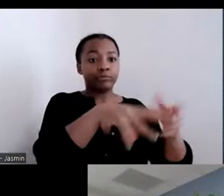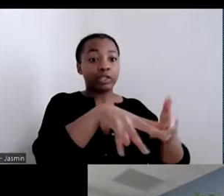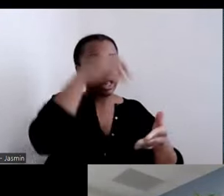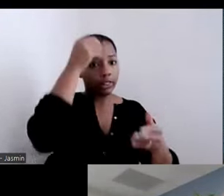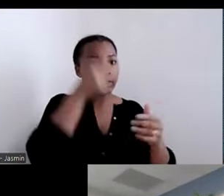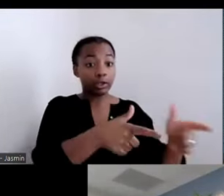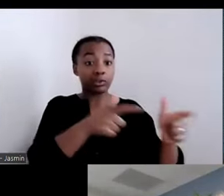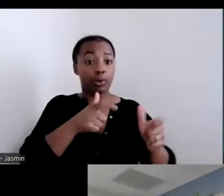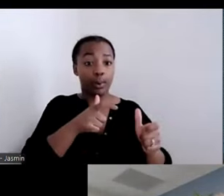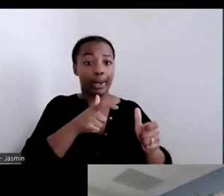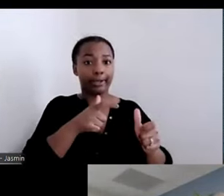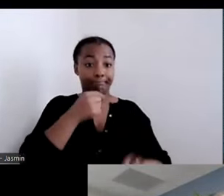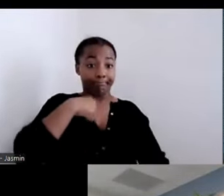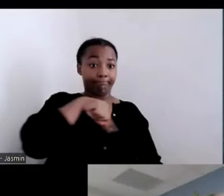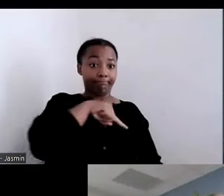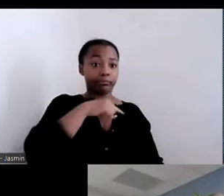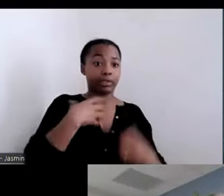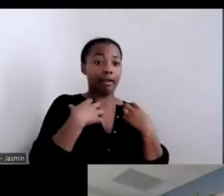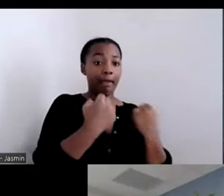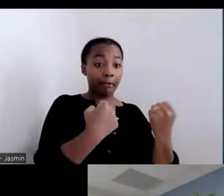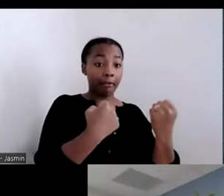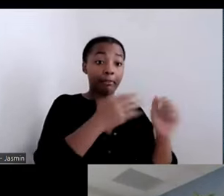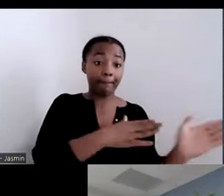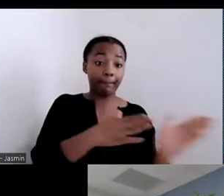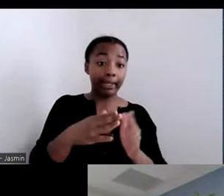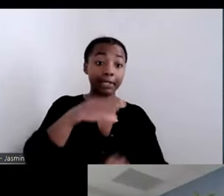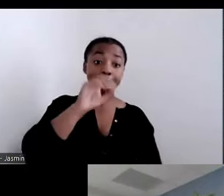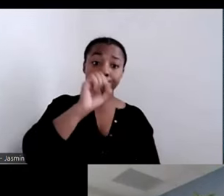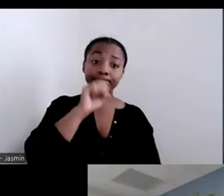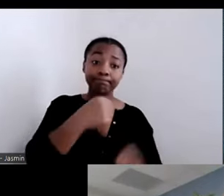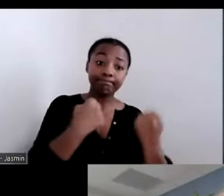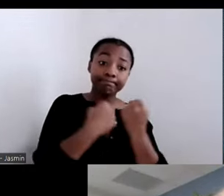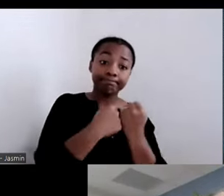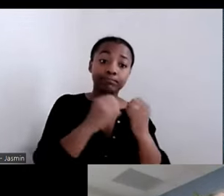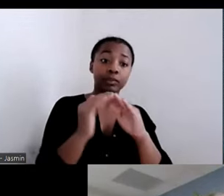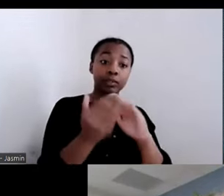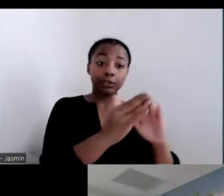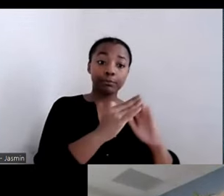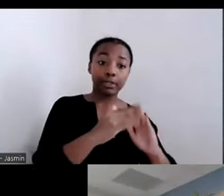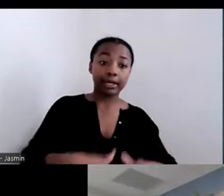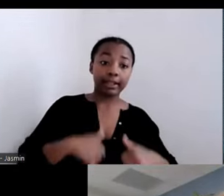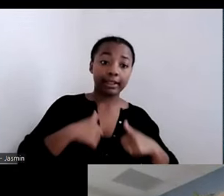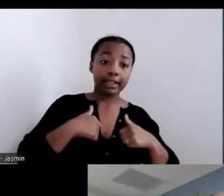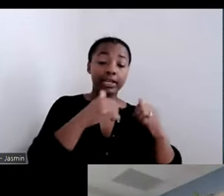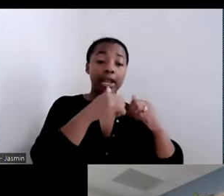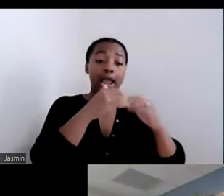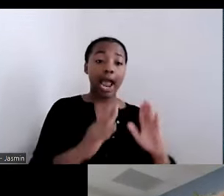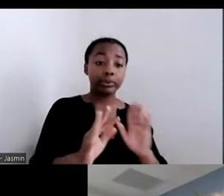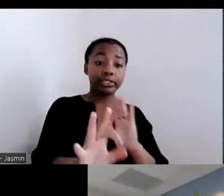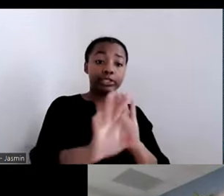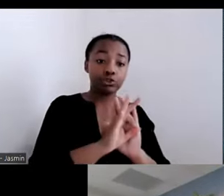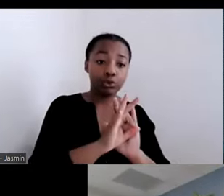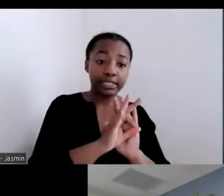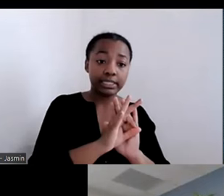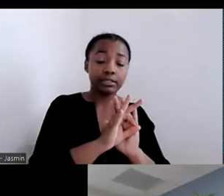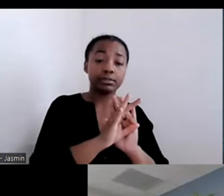stood behind community living, housing choice, community choice, you can’t create